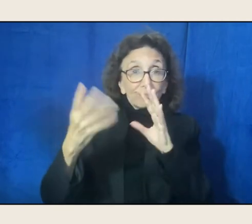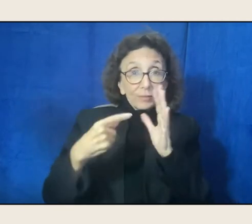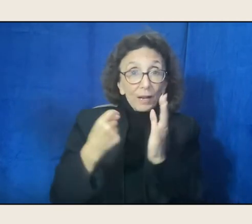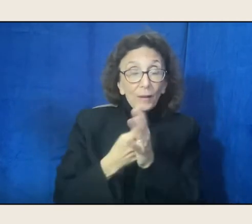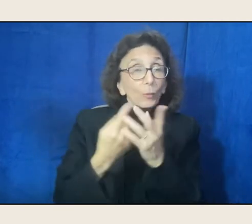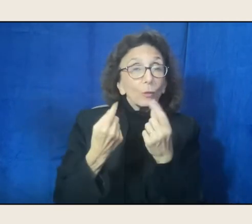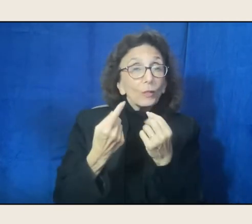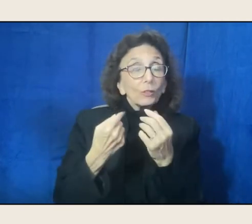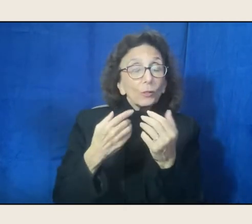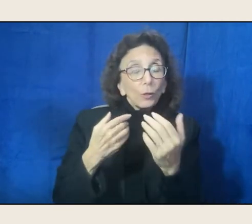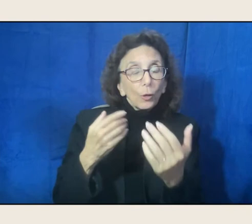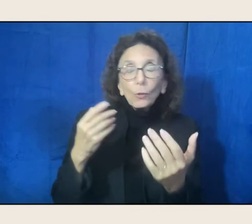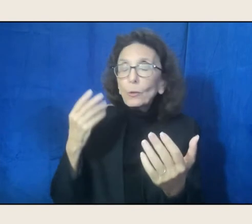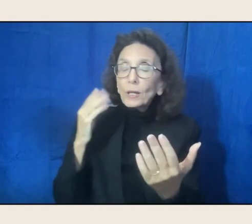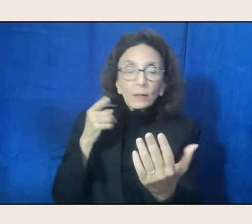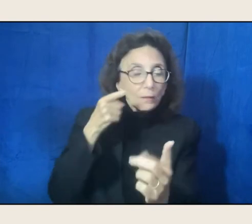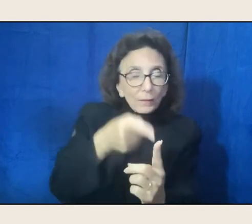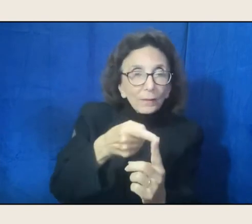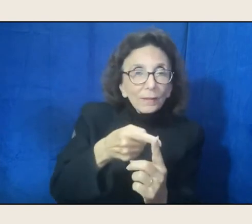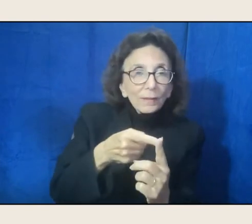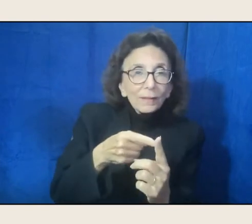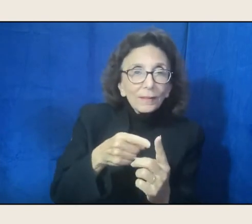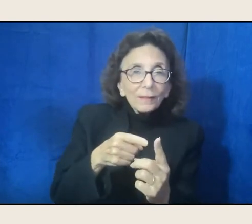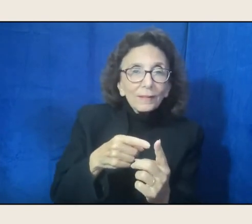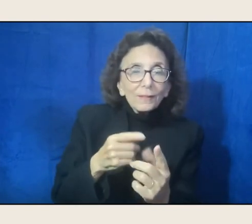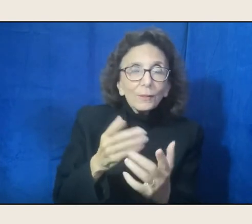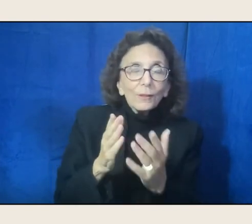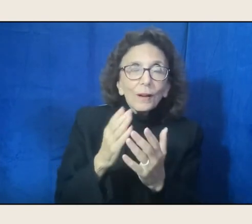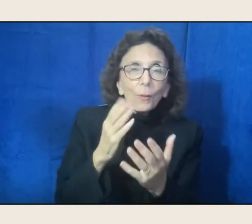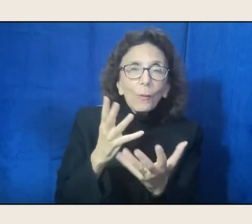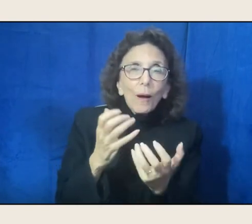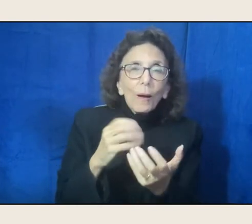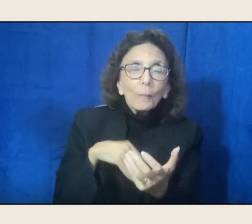We go to, it's true for I think all human beings, all over the world.